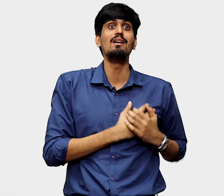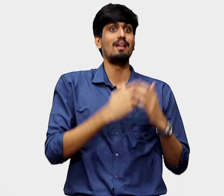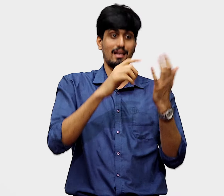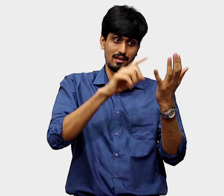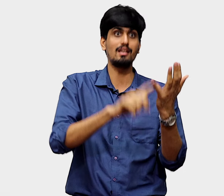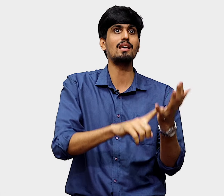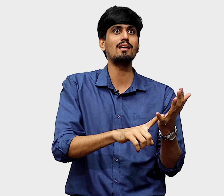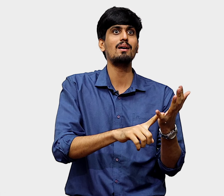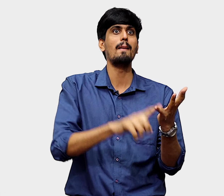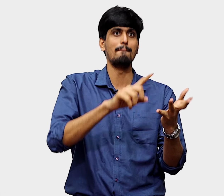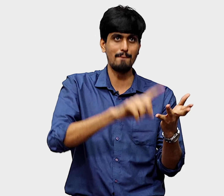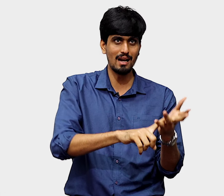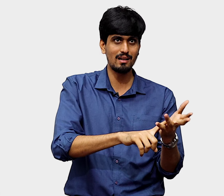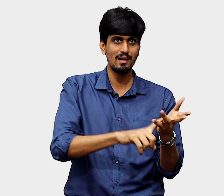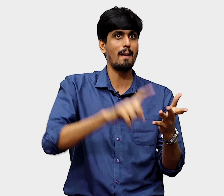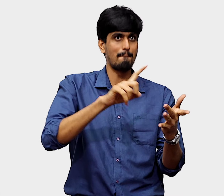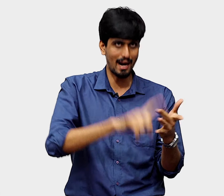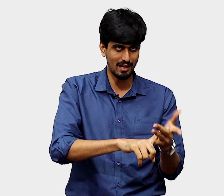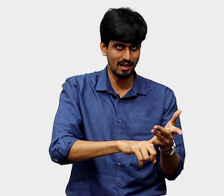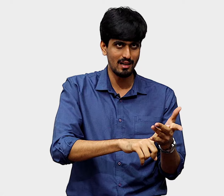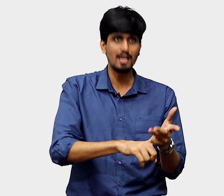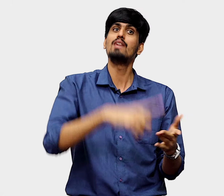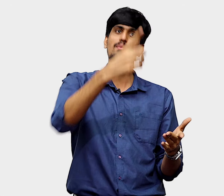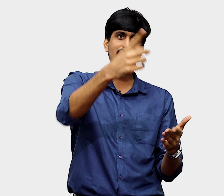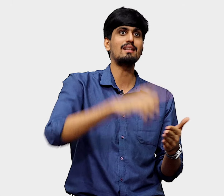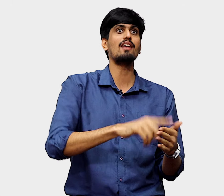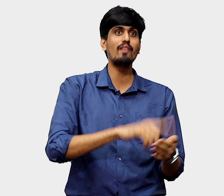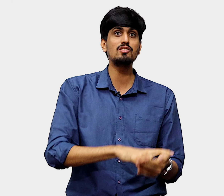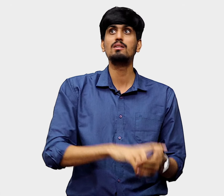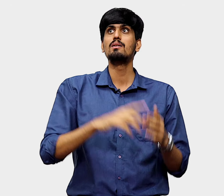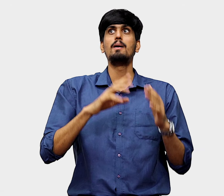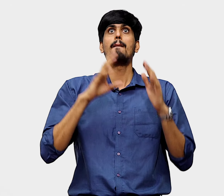like ghee, milk, butter, even meat and fish.